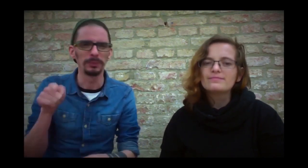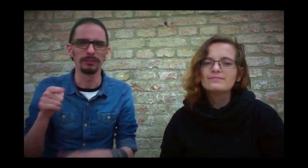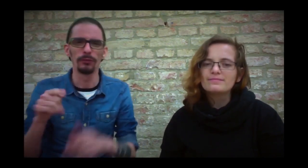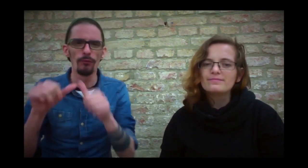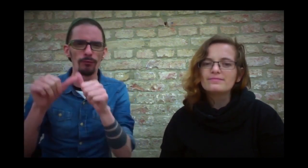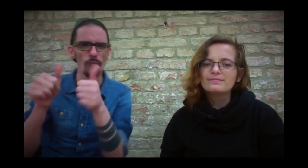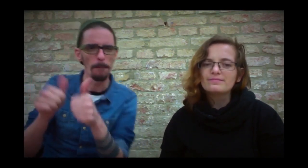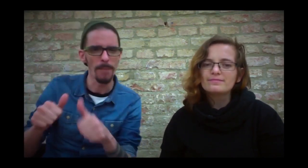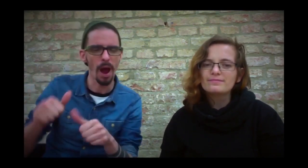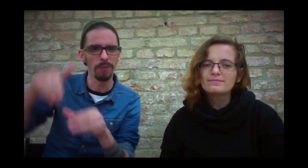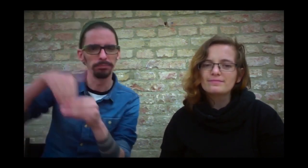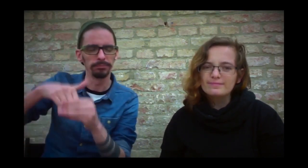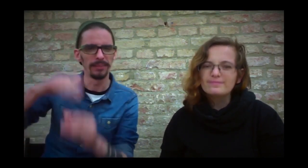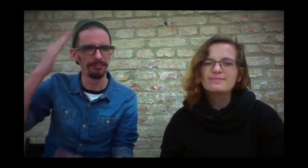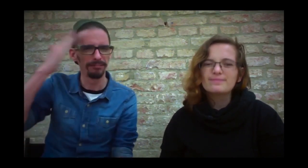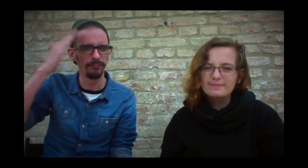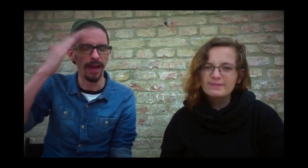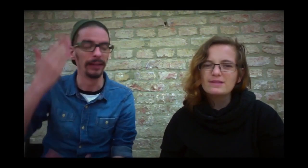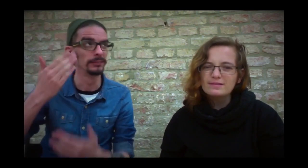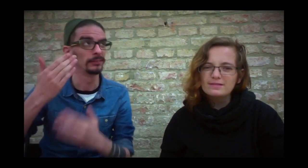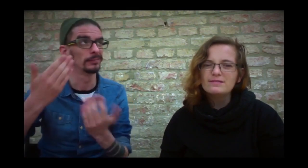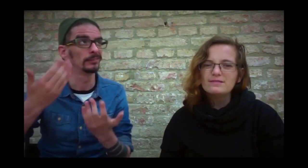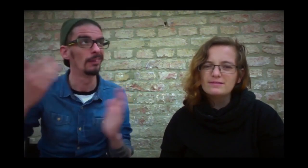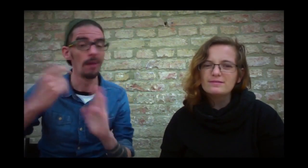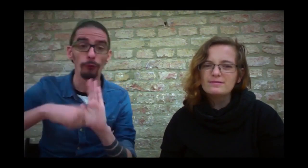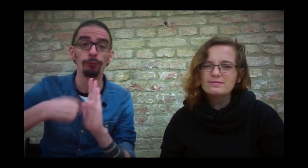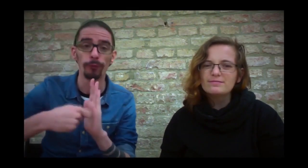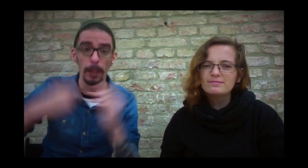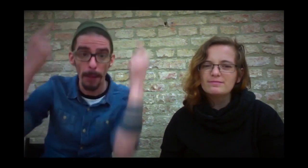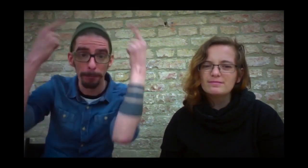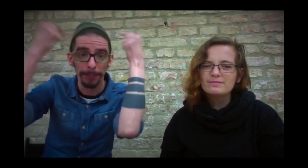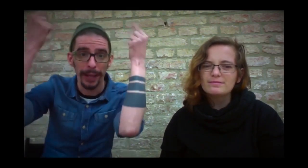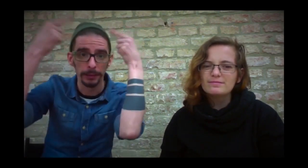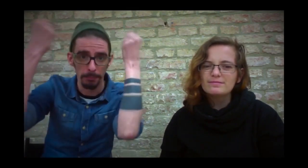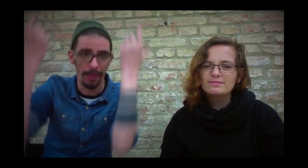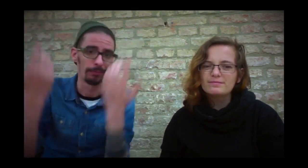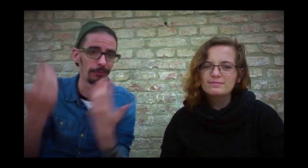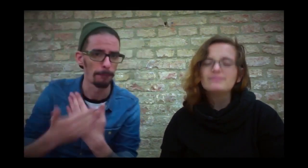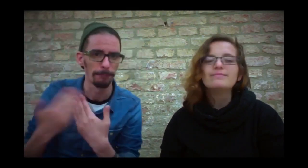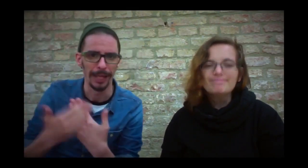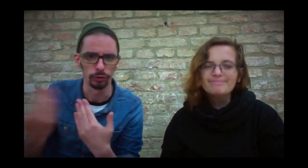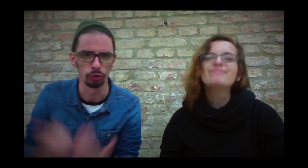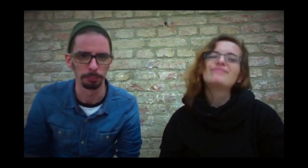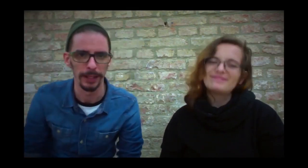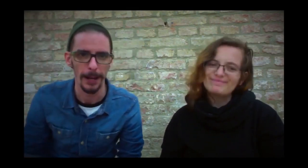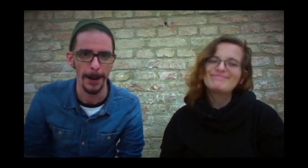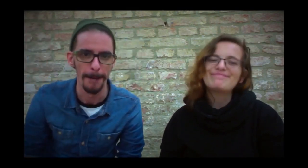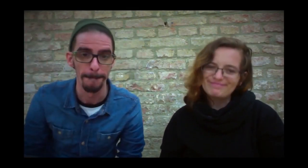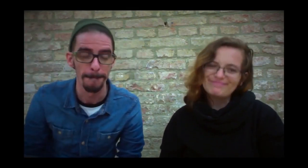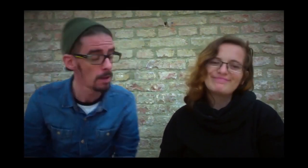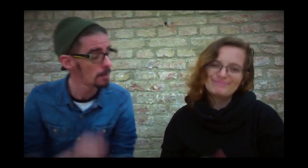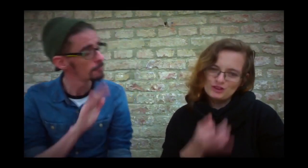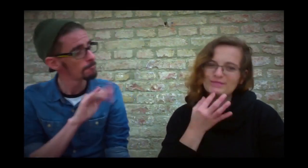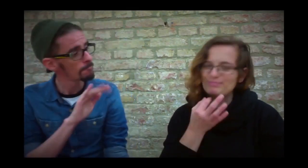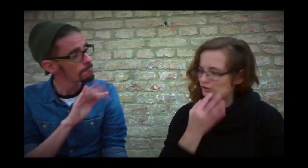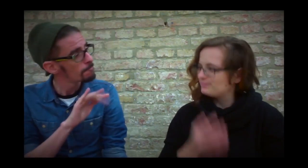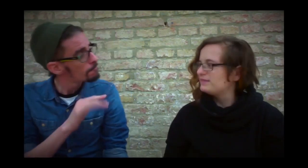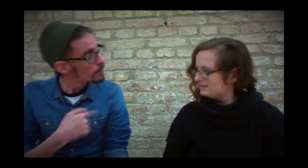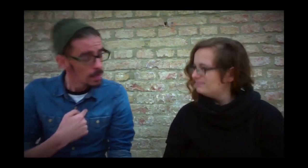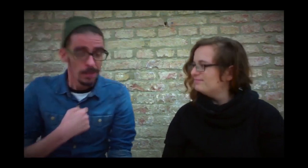Just as an example: You probably know that from the REMAKE movies of BATMAN. - True!